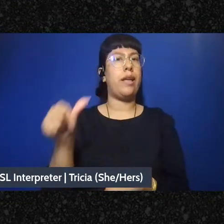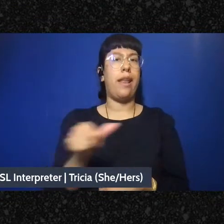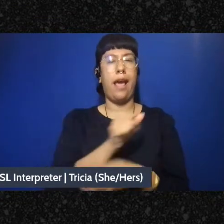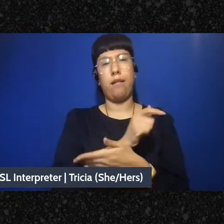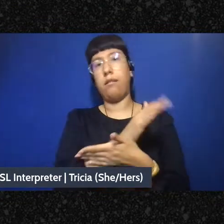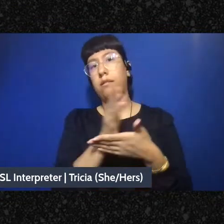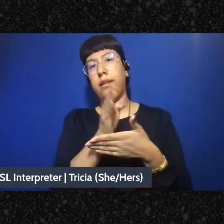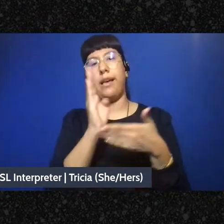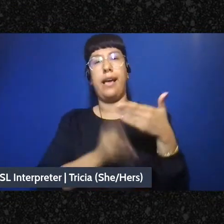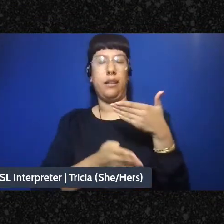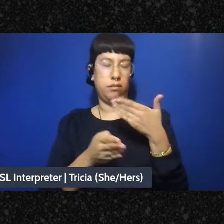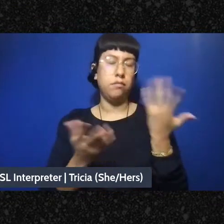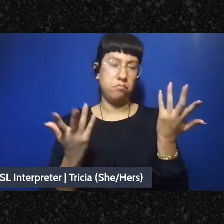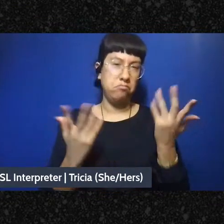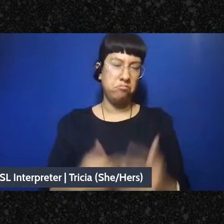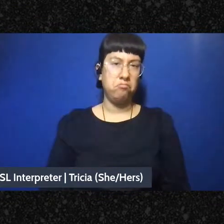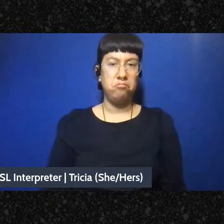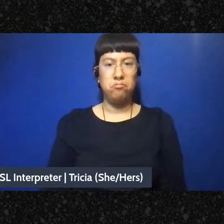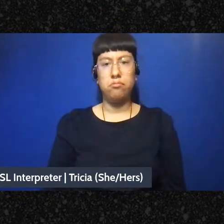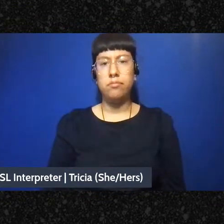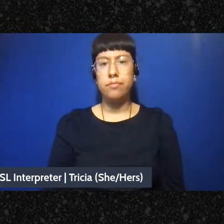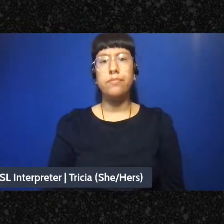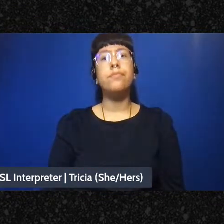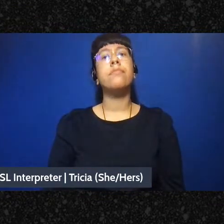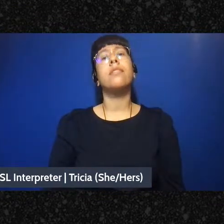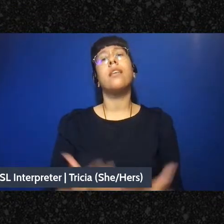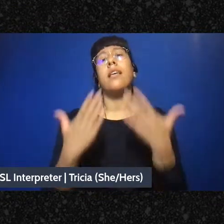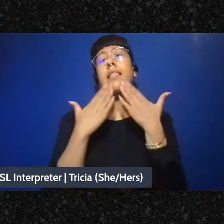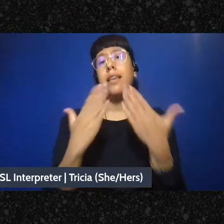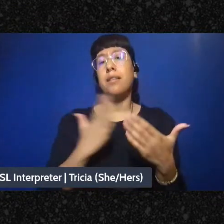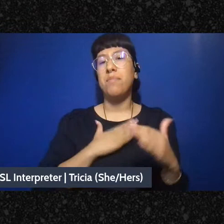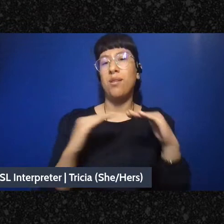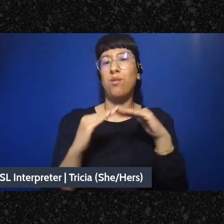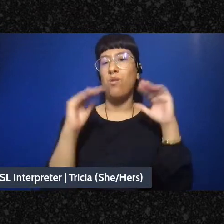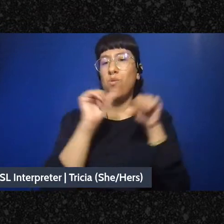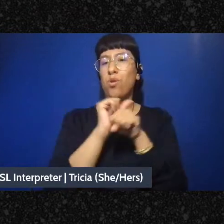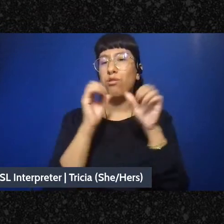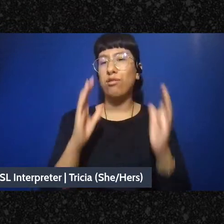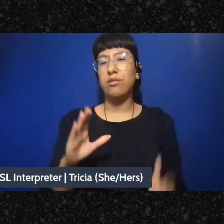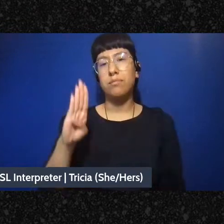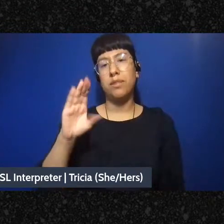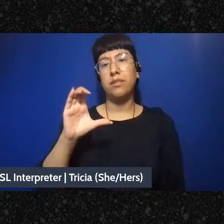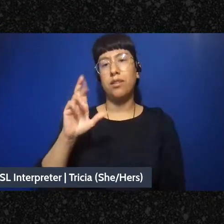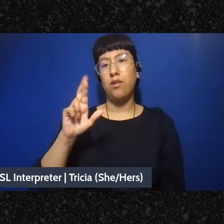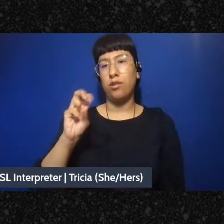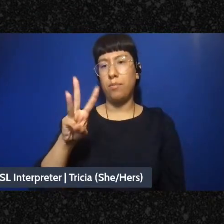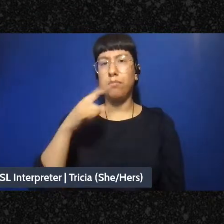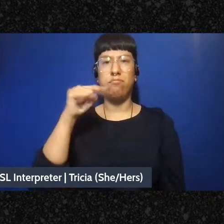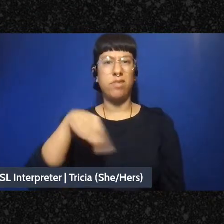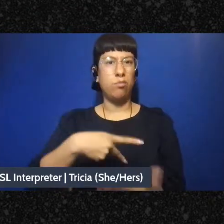workshop. I also want to thank my co-workers at BCRW for making programs like tonight possible,